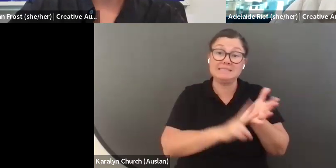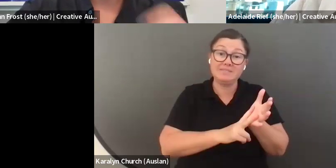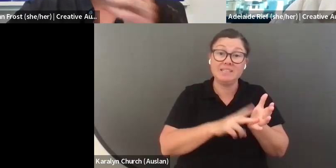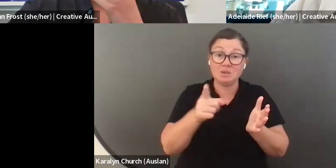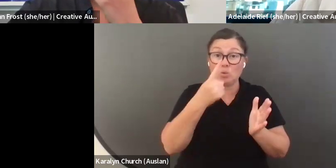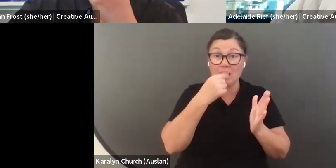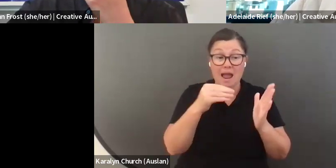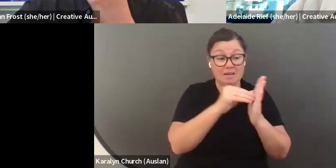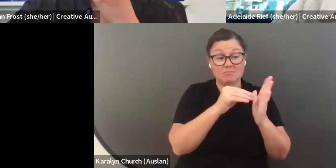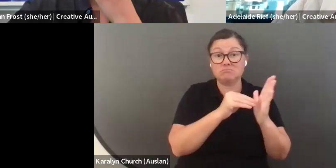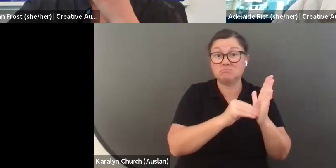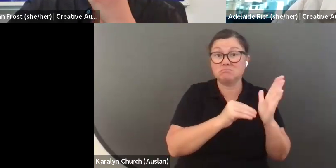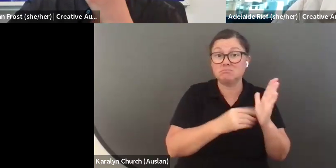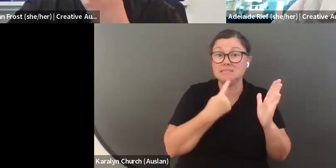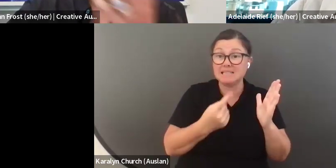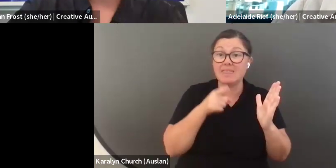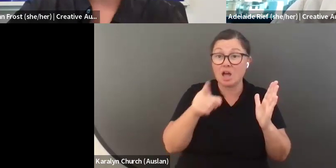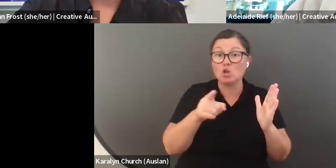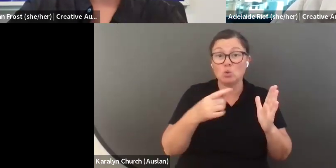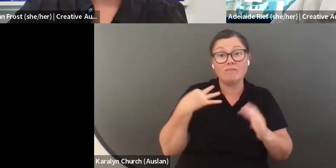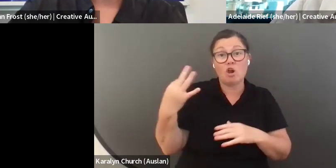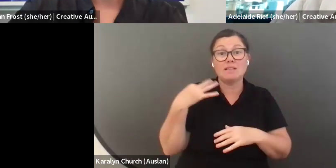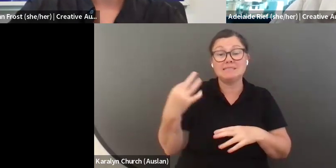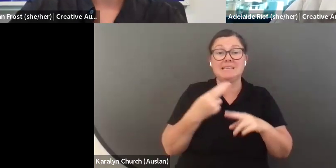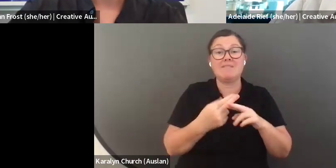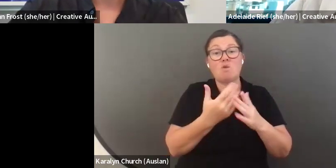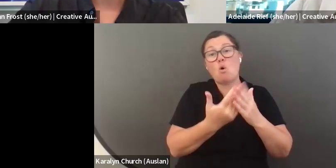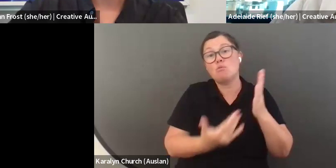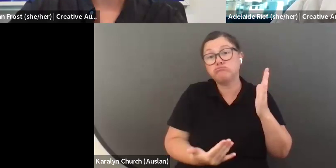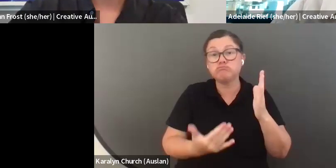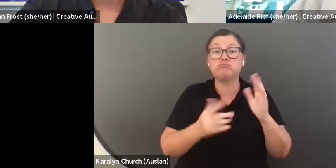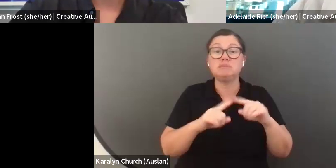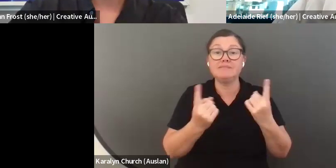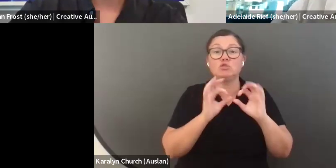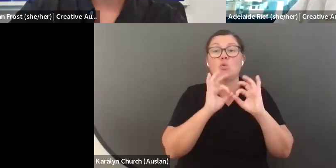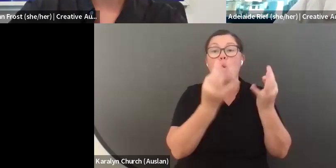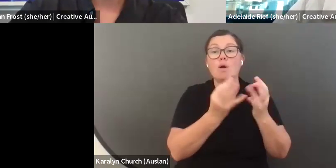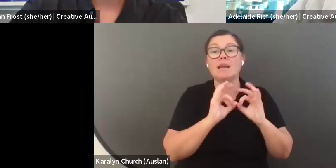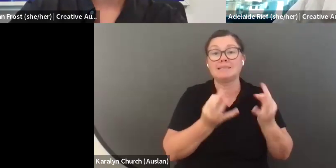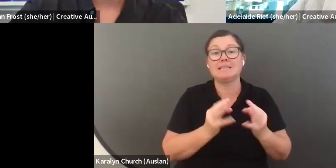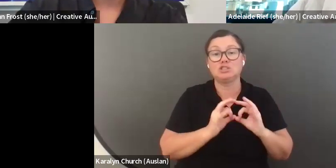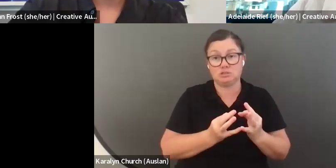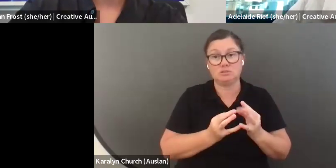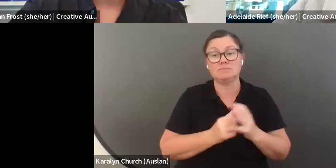mention any of them. You can also clarify in your CV that you do work for a number of